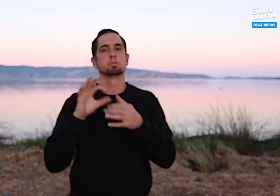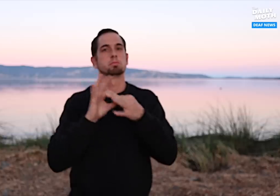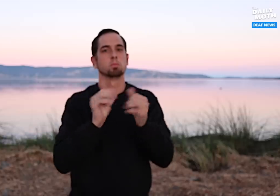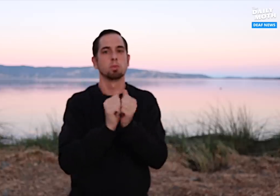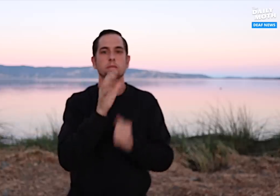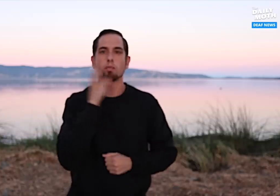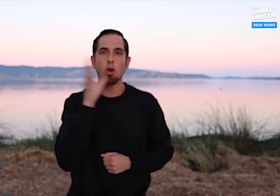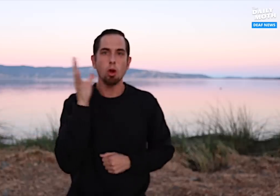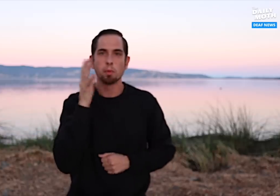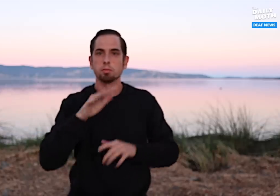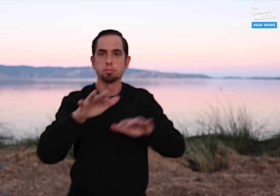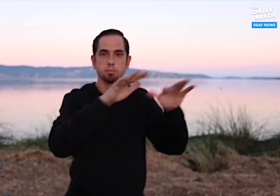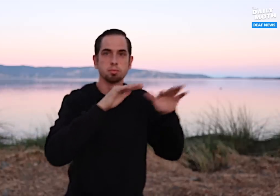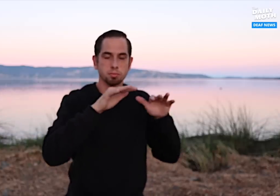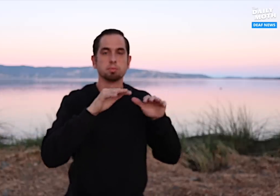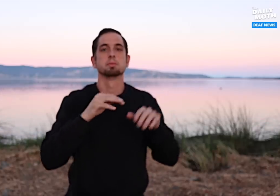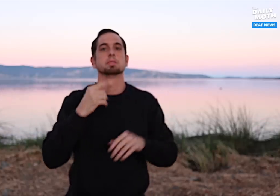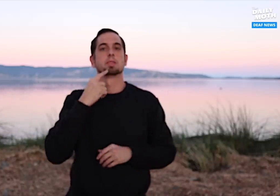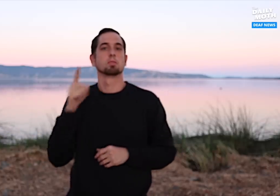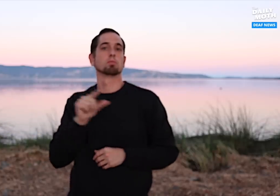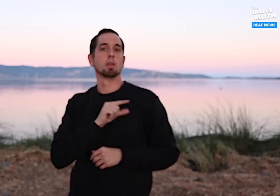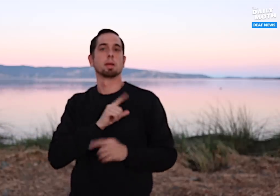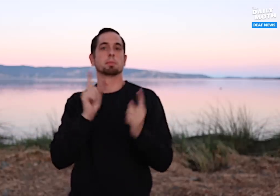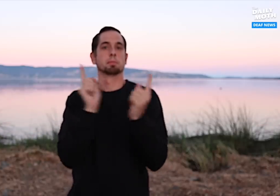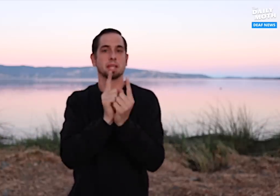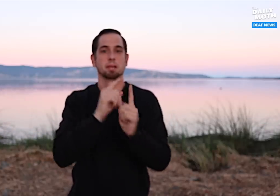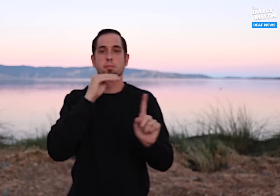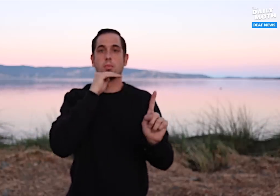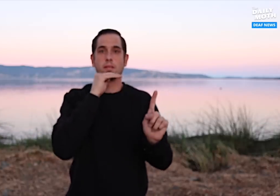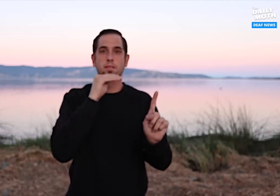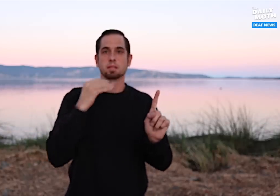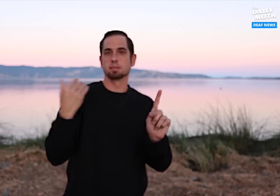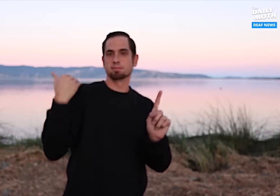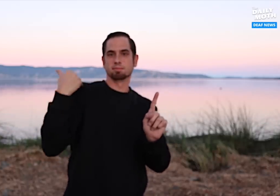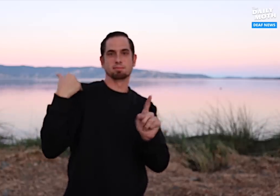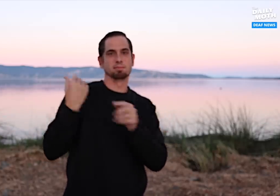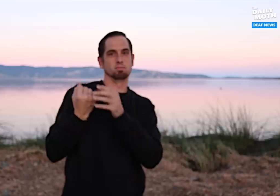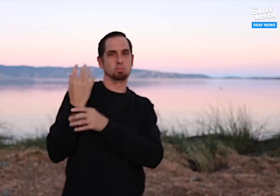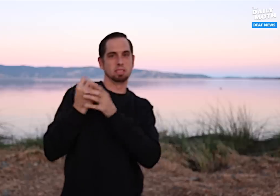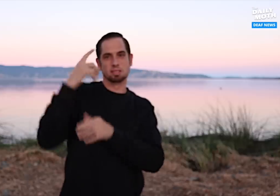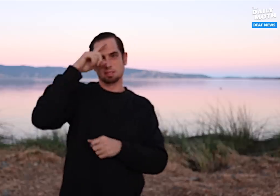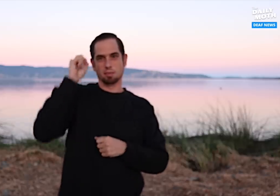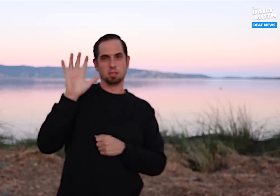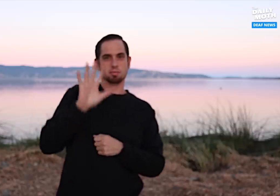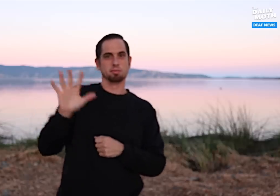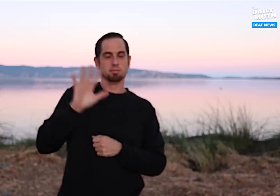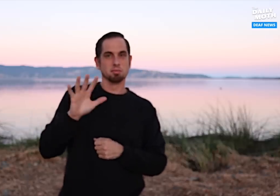with farming and that Grant met Mavrick in the spring and summer